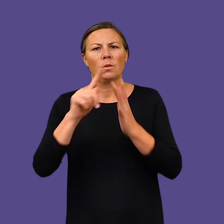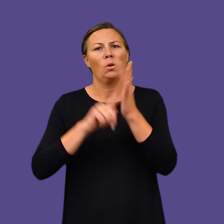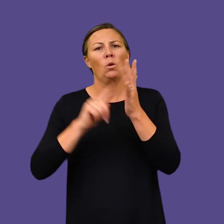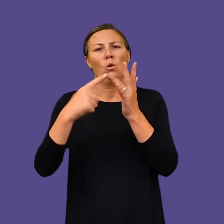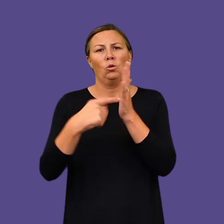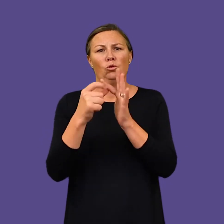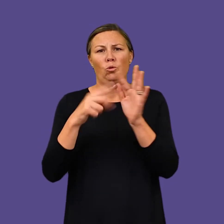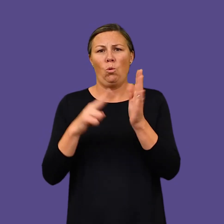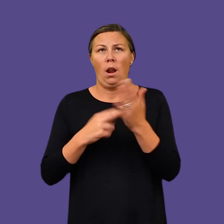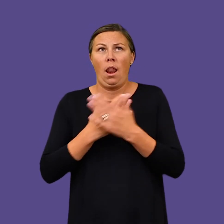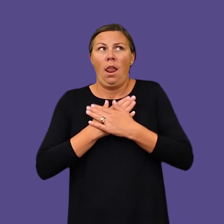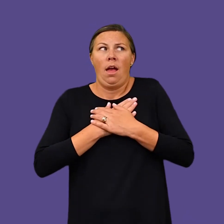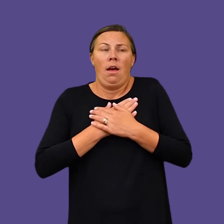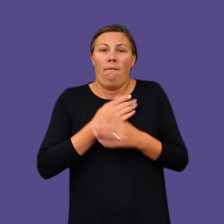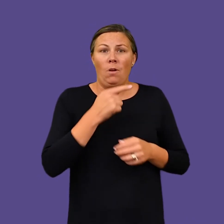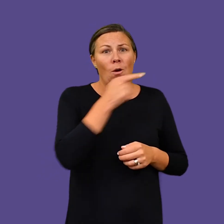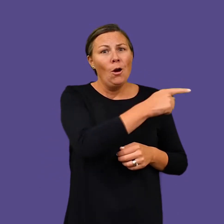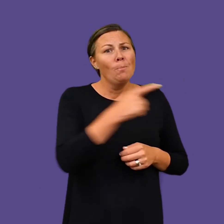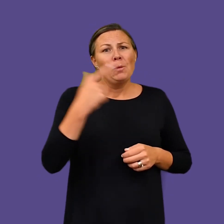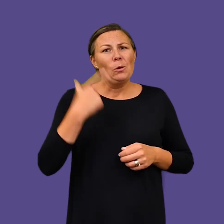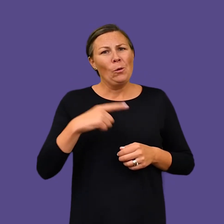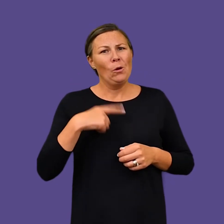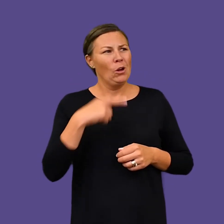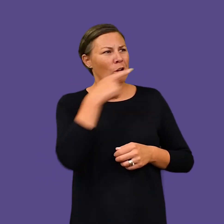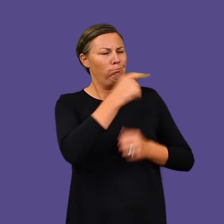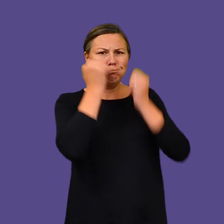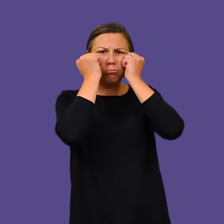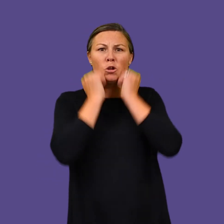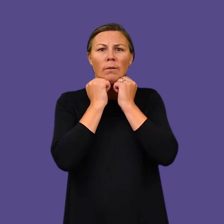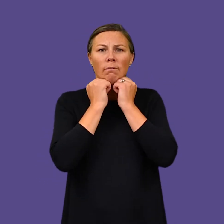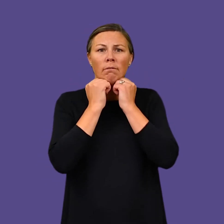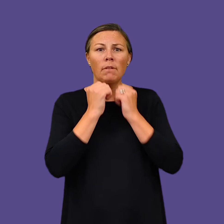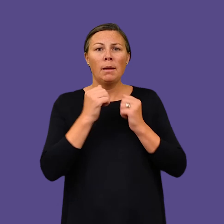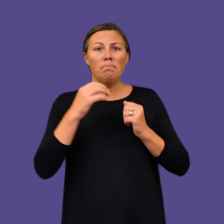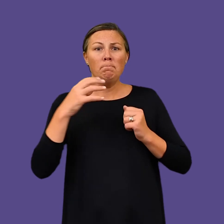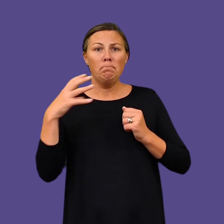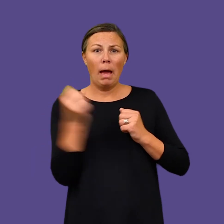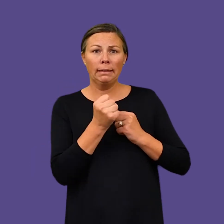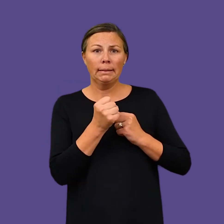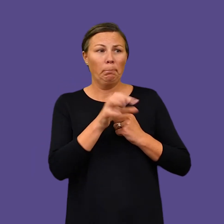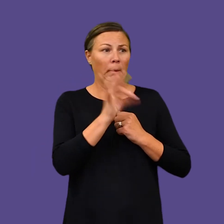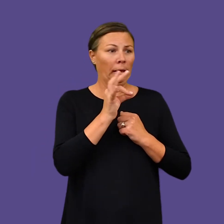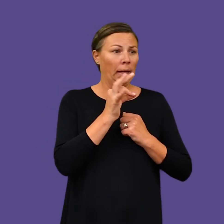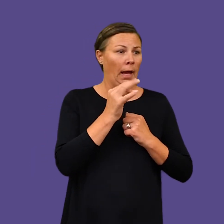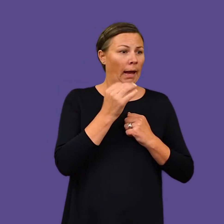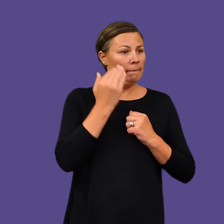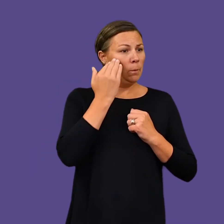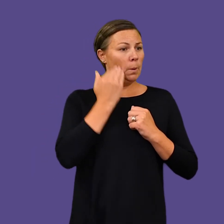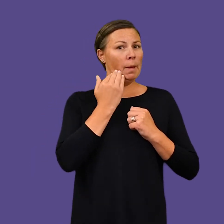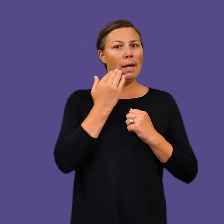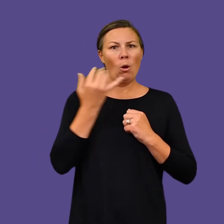I think what I love so much about Annabel is that she is a living example of how femininity and